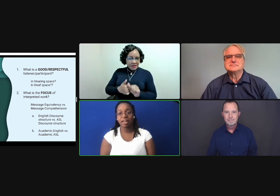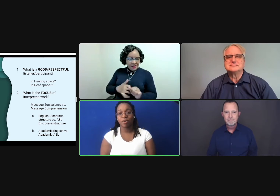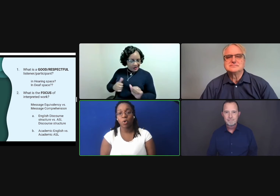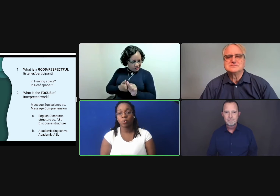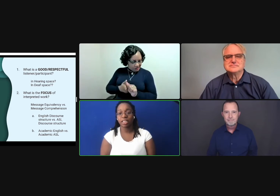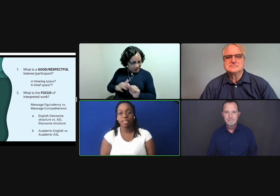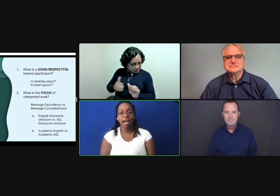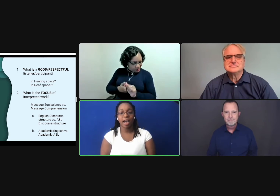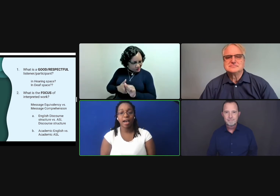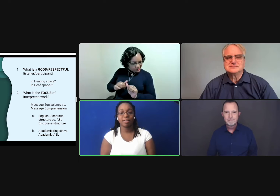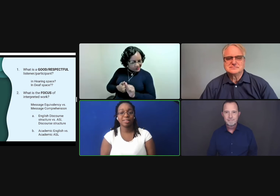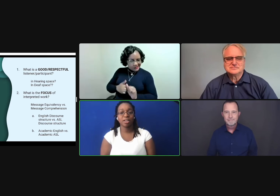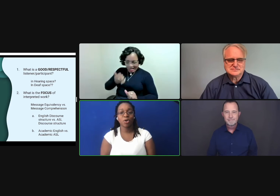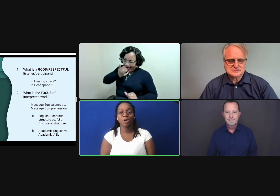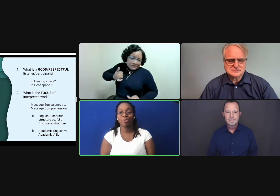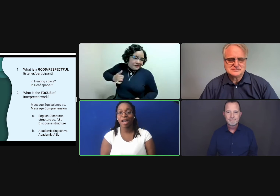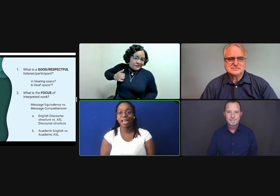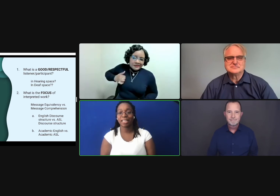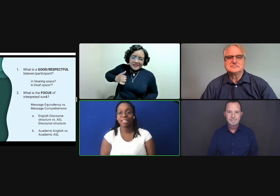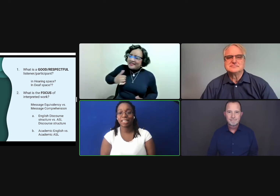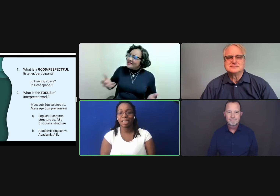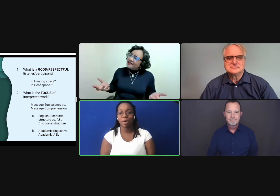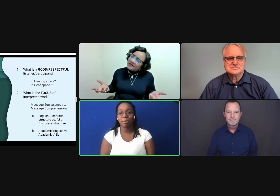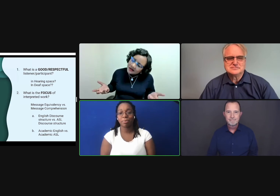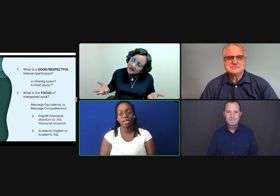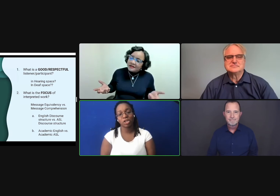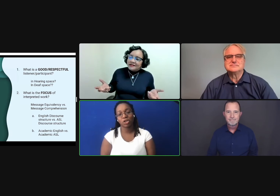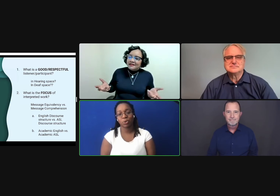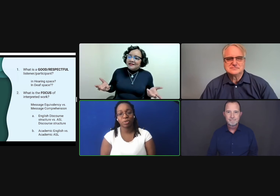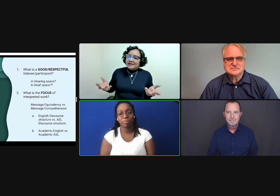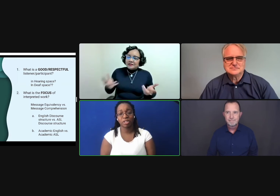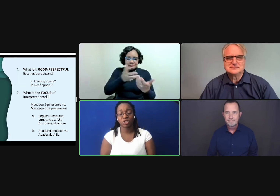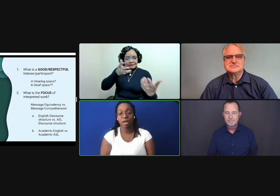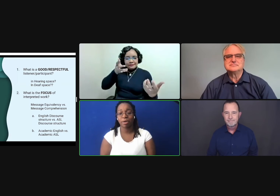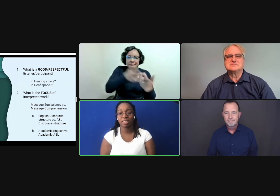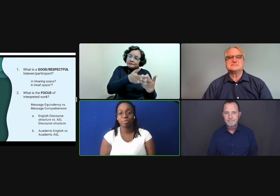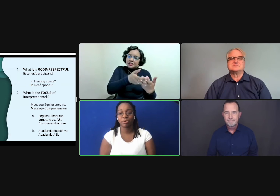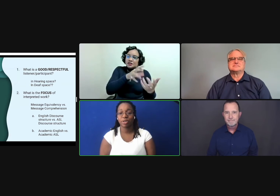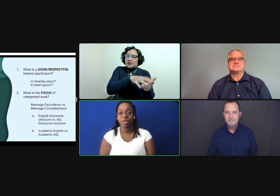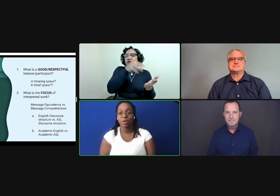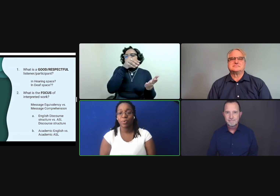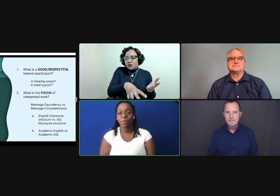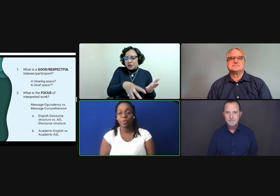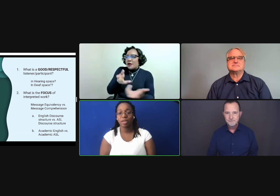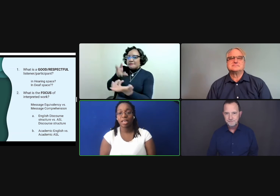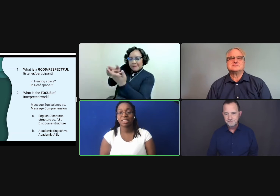Instead of only suck on your pride to keep up, thinking you're doing the best job possible,